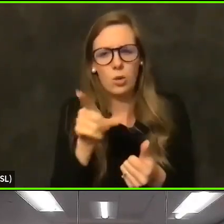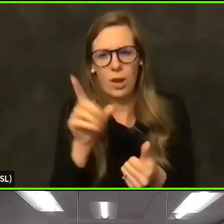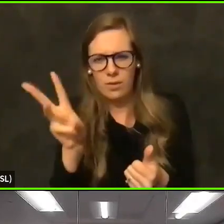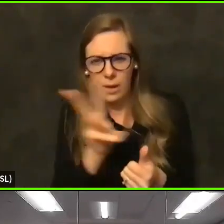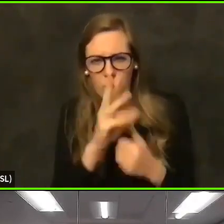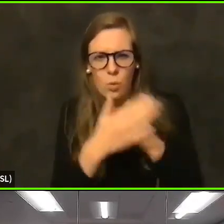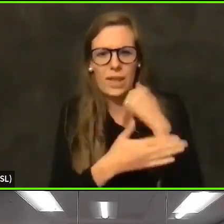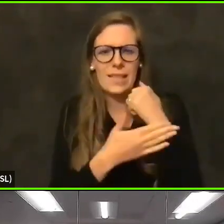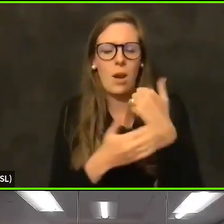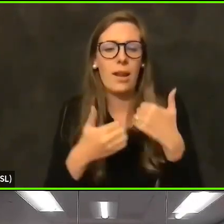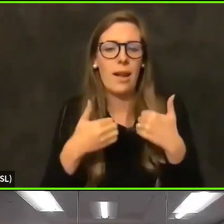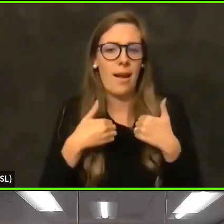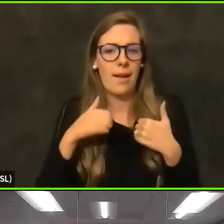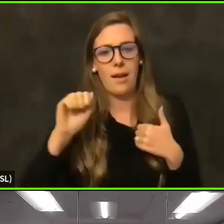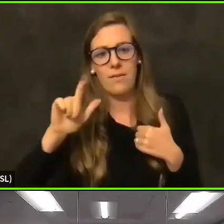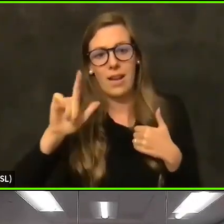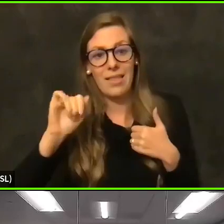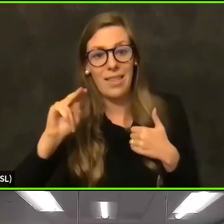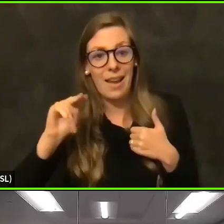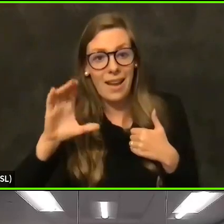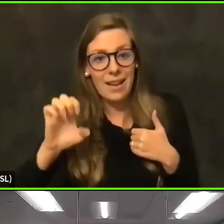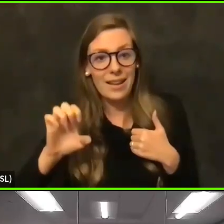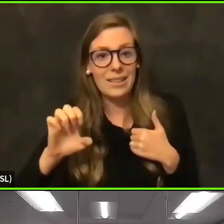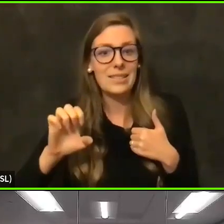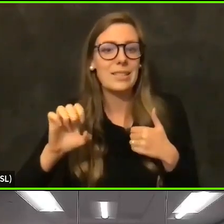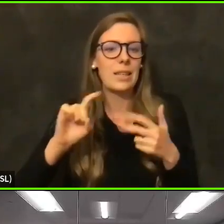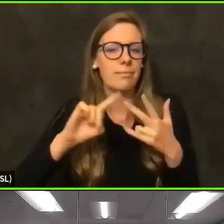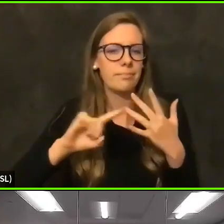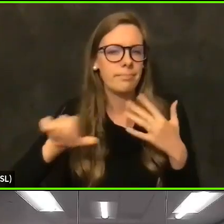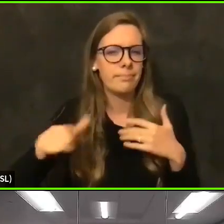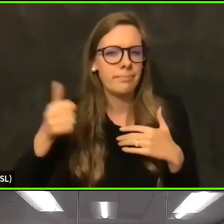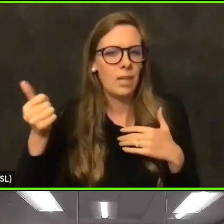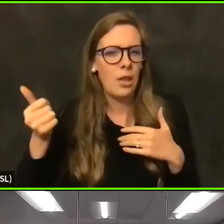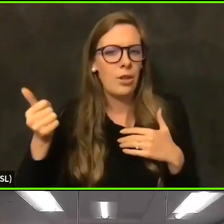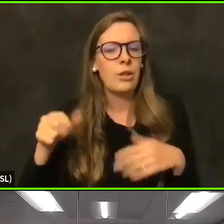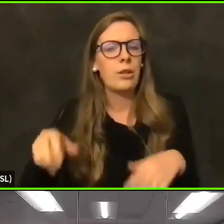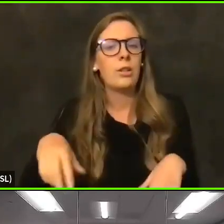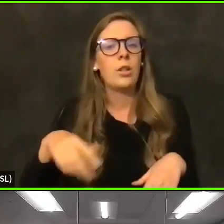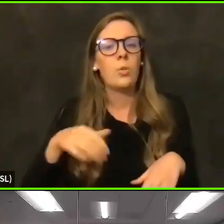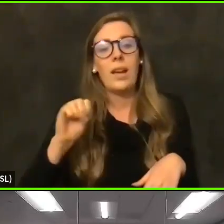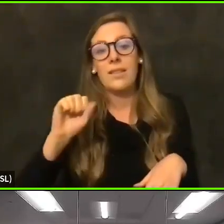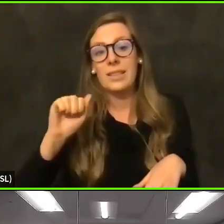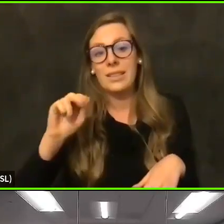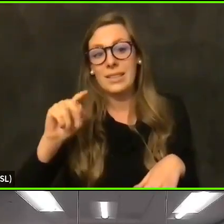I have Alliance and Alexander Valley up here. We all have Santa Rosa community health in